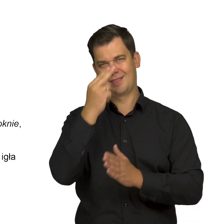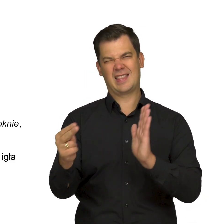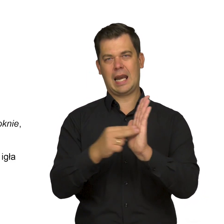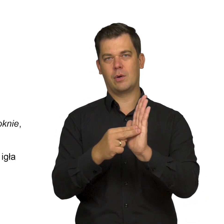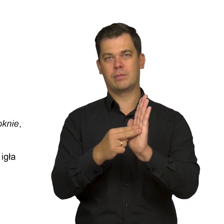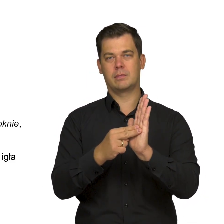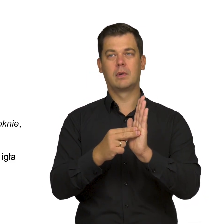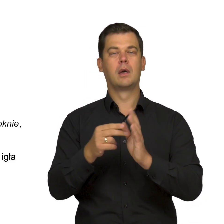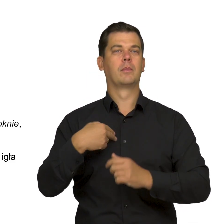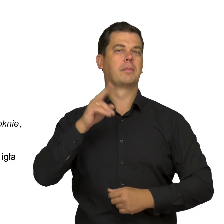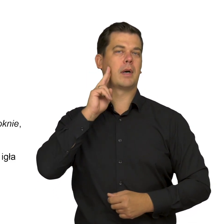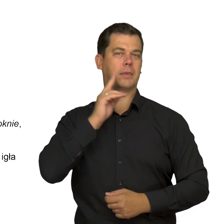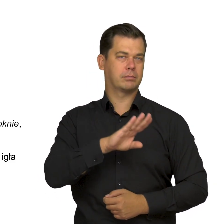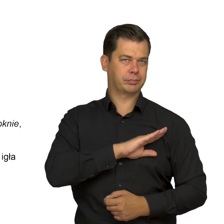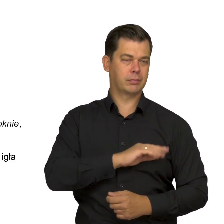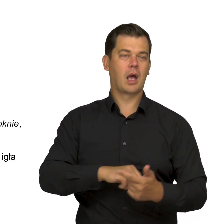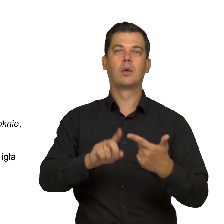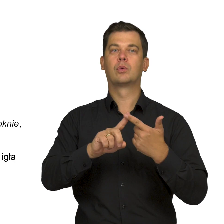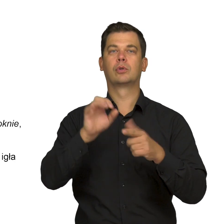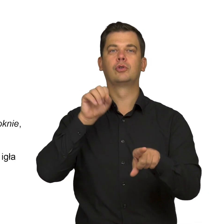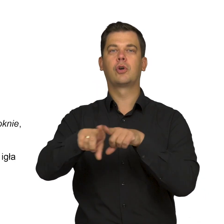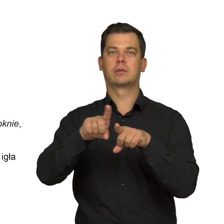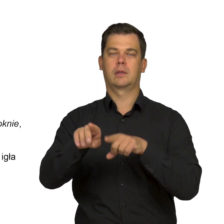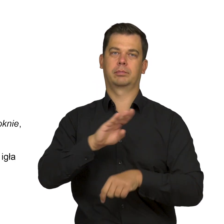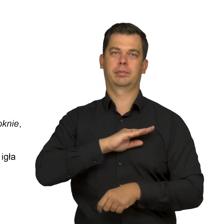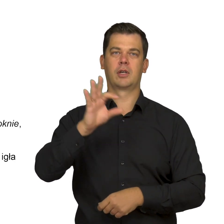first the death of his mother, and then the death of his sister Sophie.